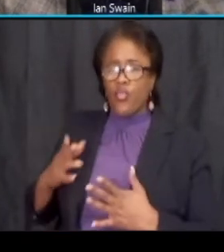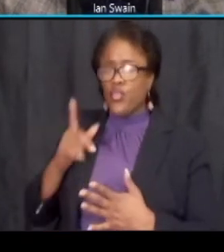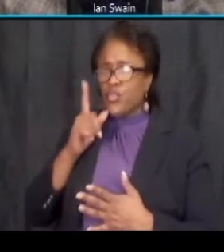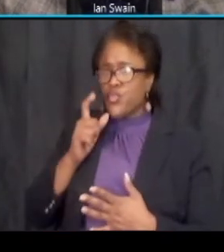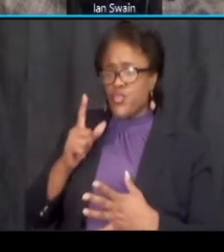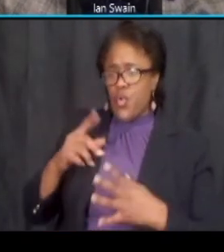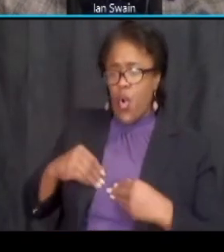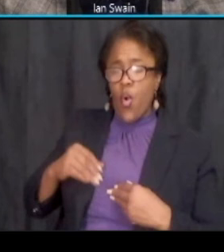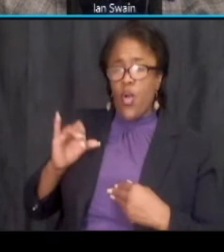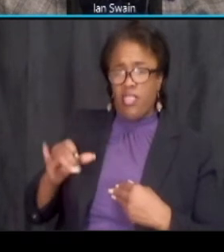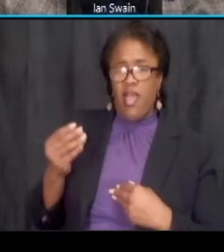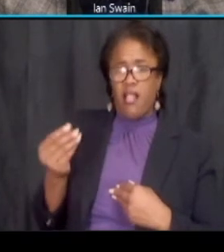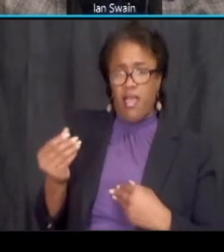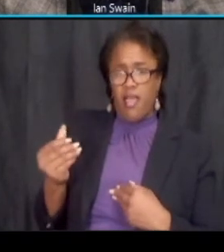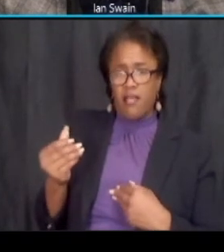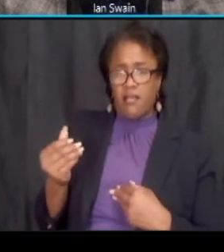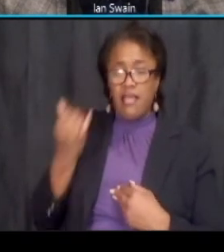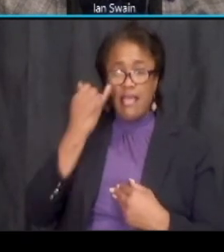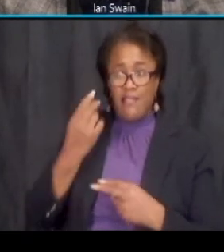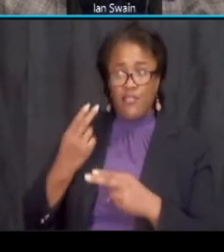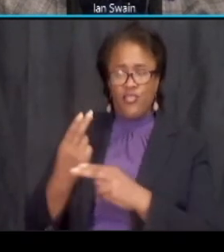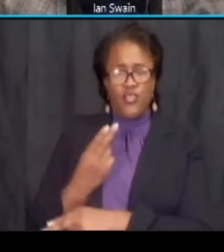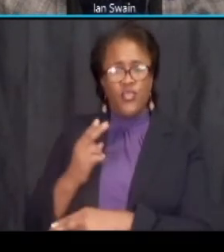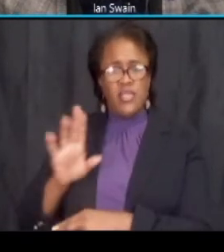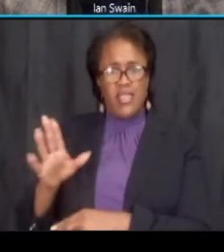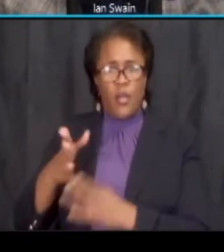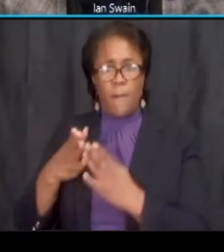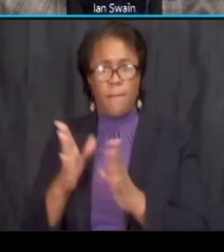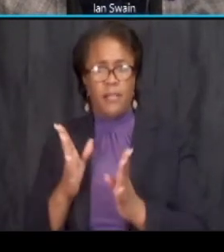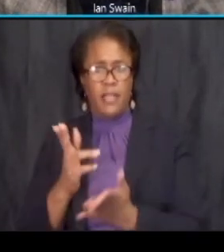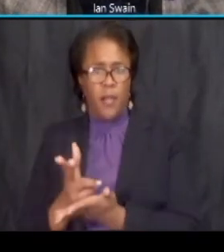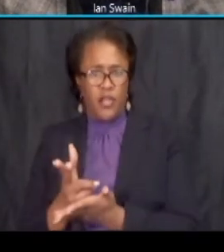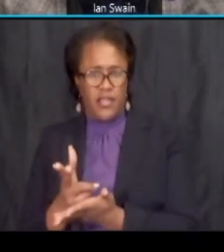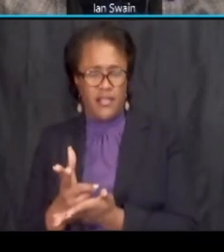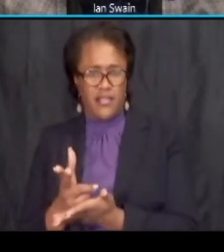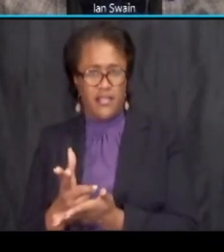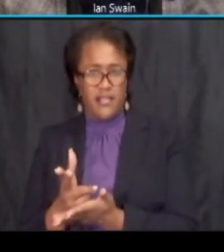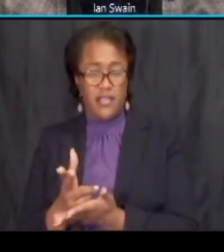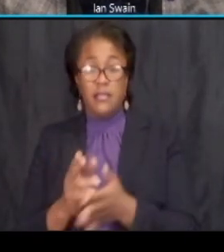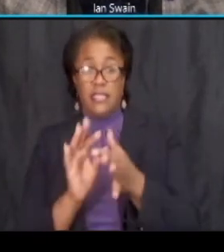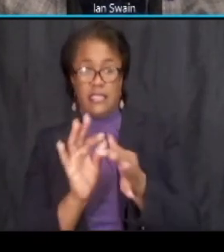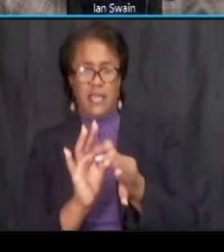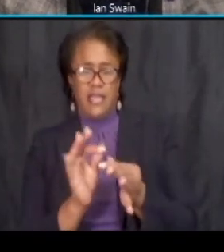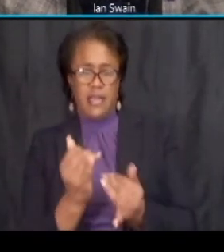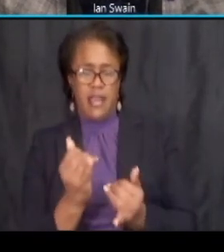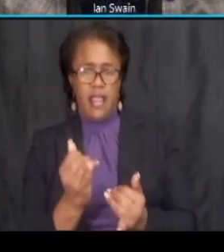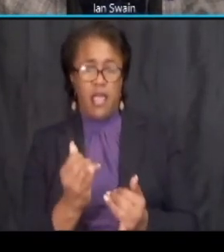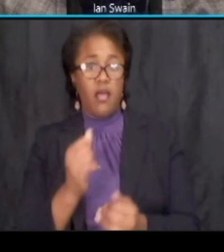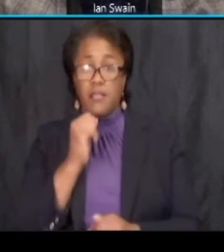of budding on the public parking not this is a statement the next part not surprising this